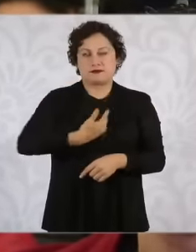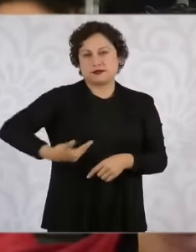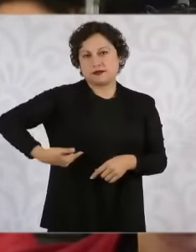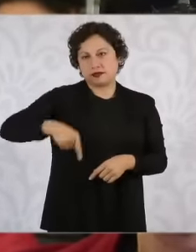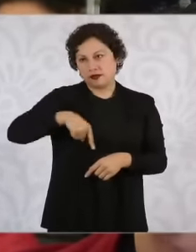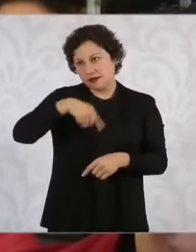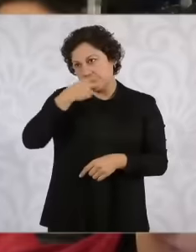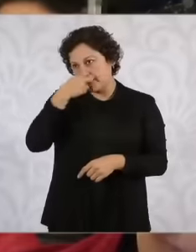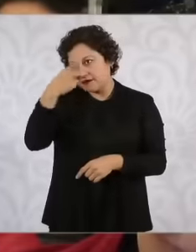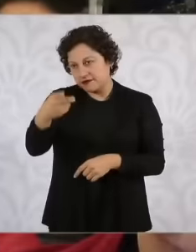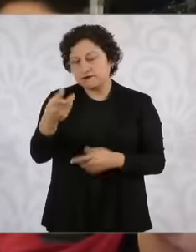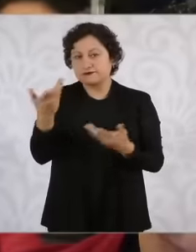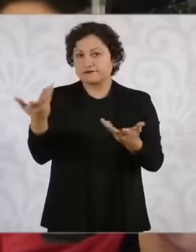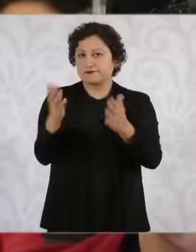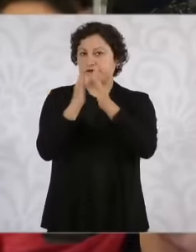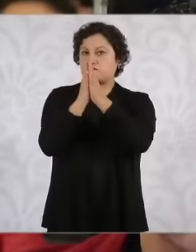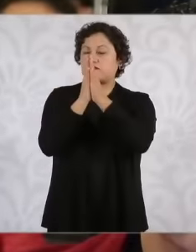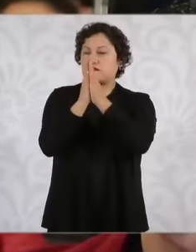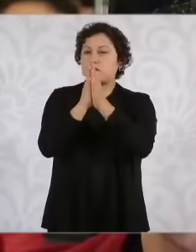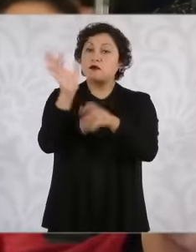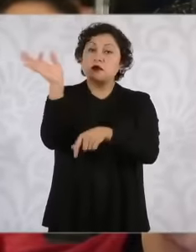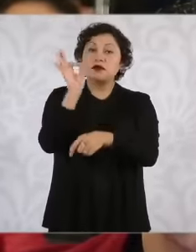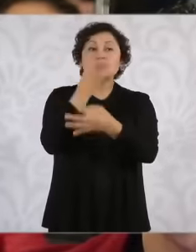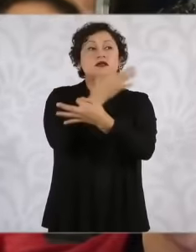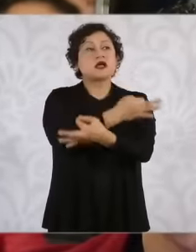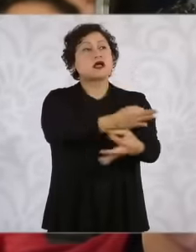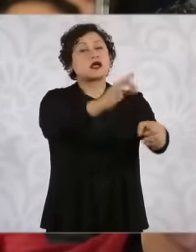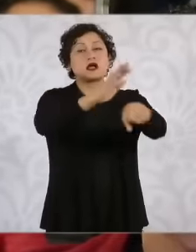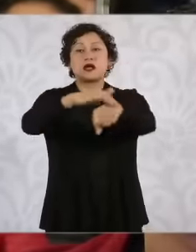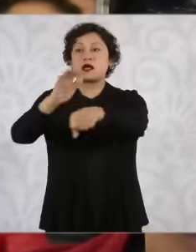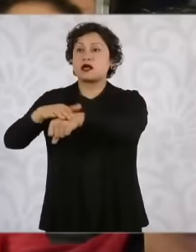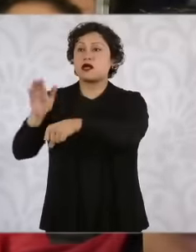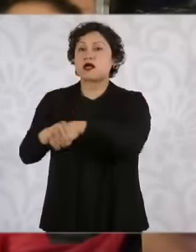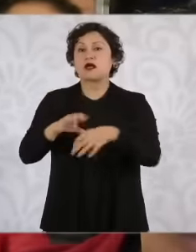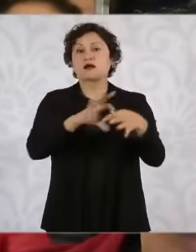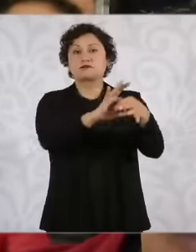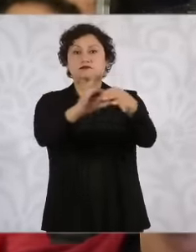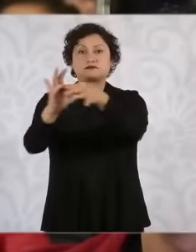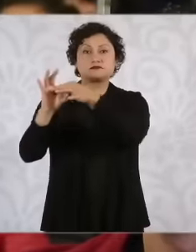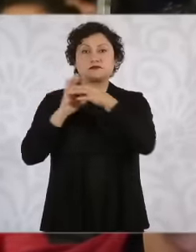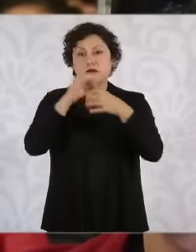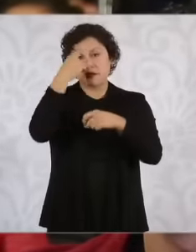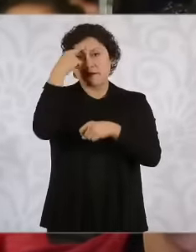a call for unity for all sectors of society so that there would no longer be